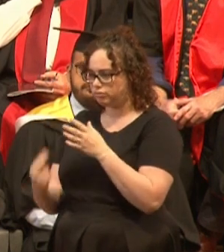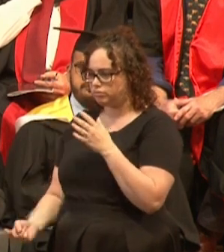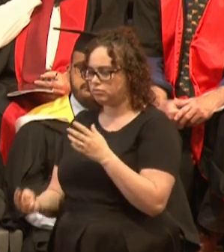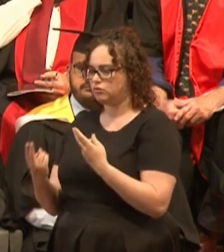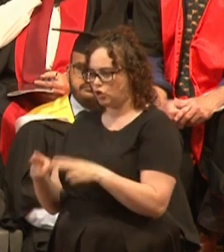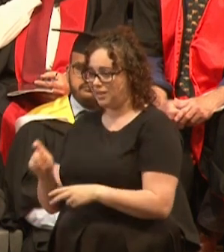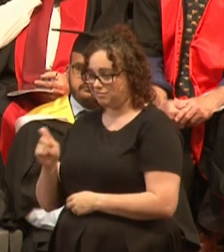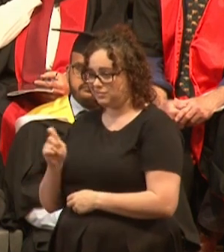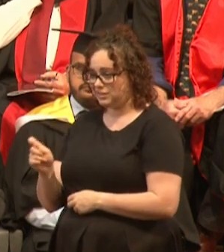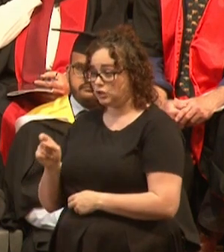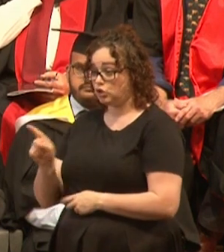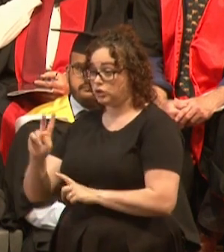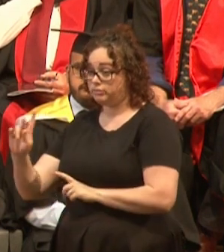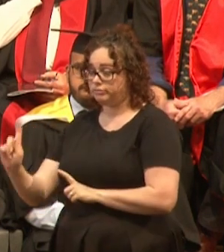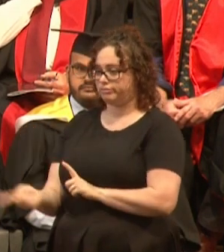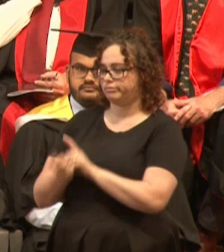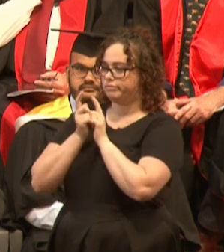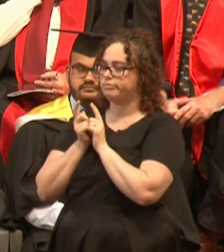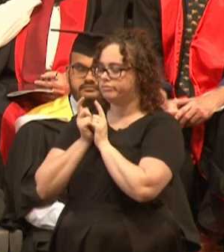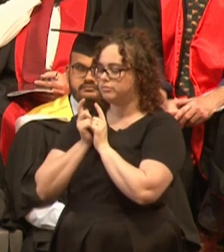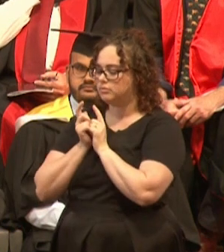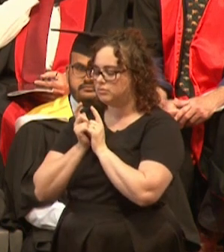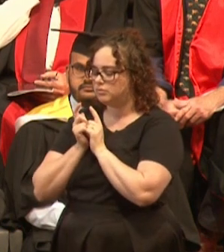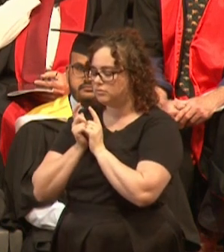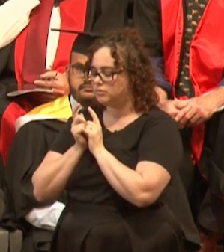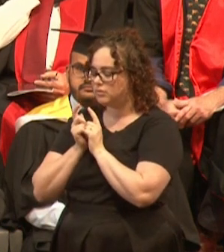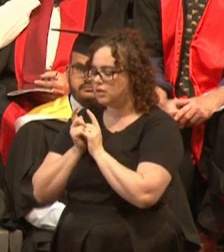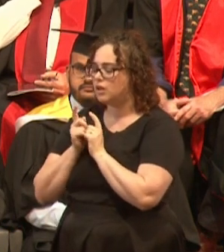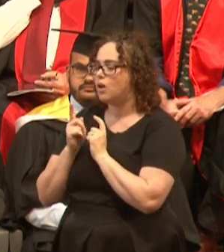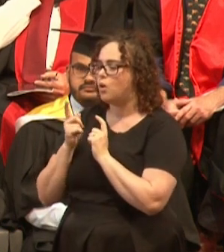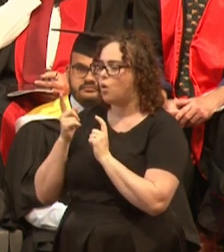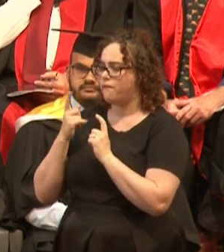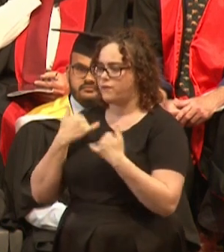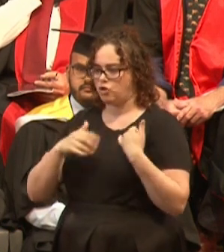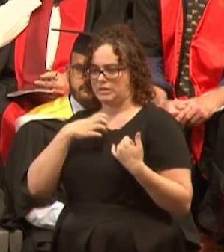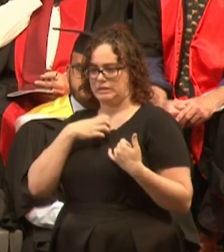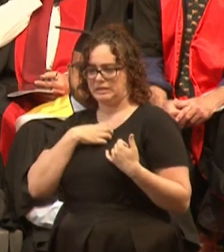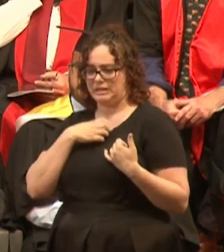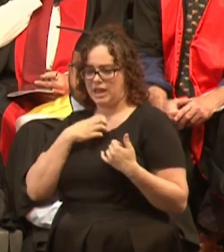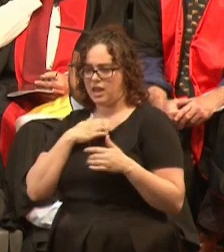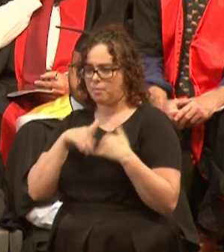She came to me because she wanted to overcome three decades of utter terror that had tormented her in her dreams.